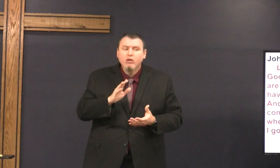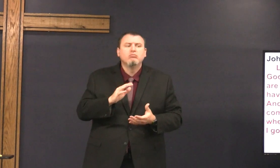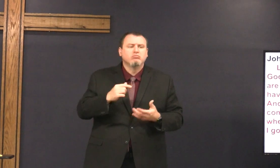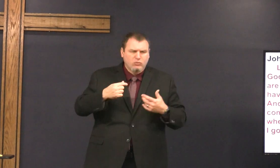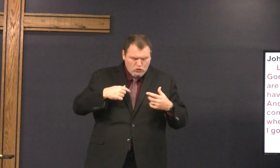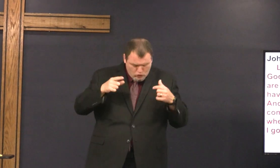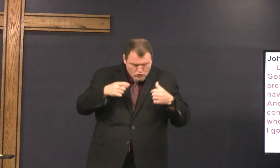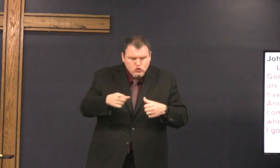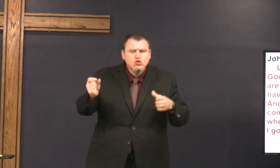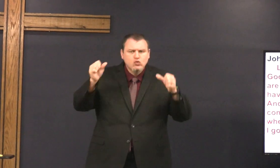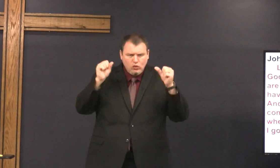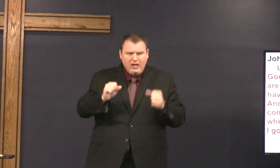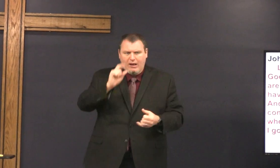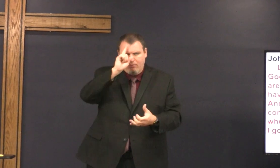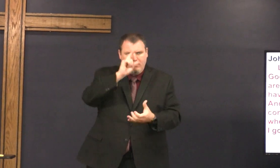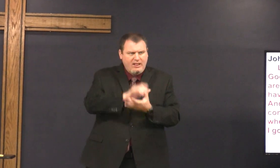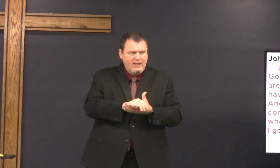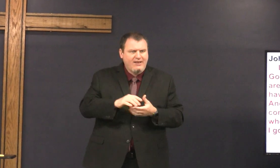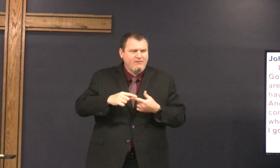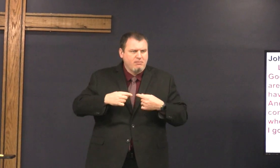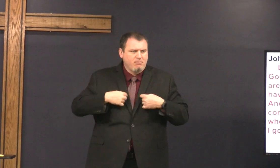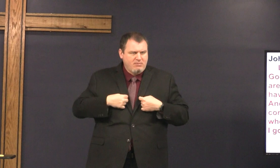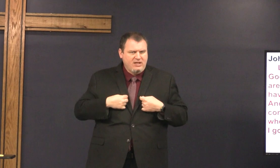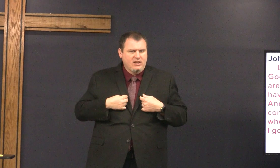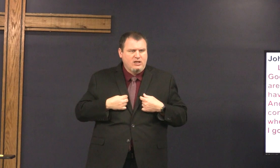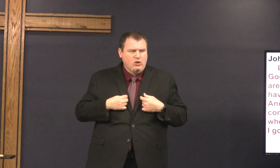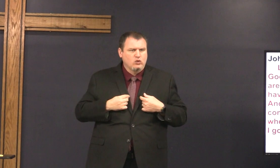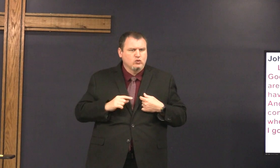you believe in God you leave also in me